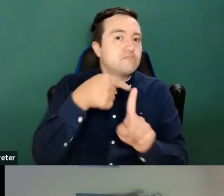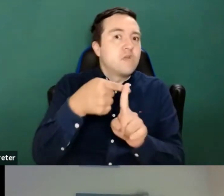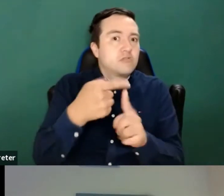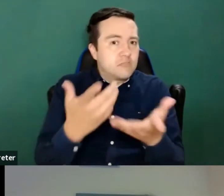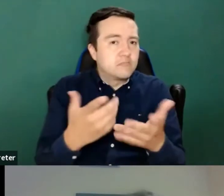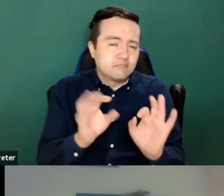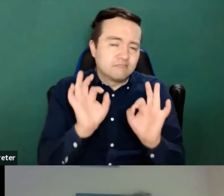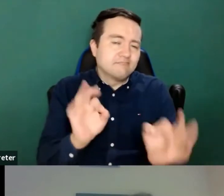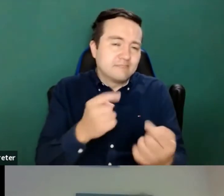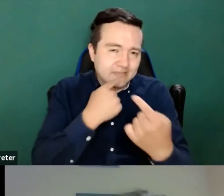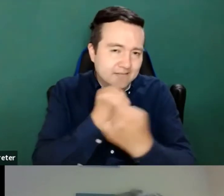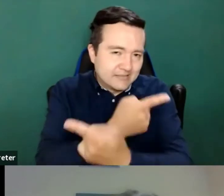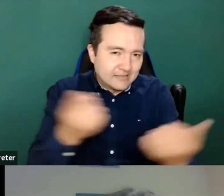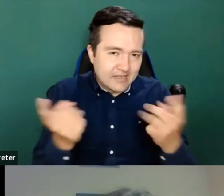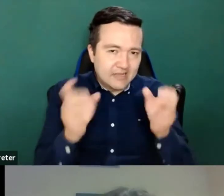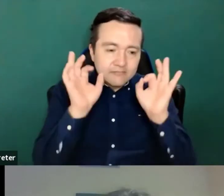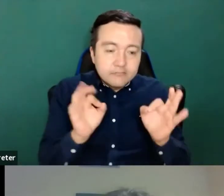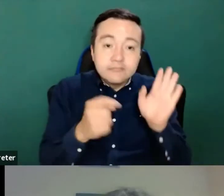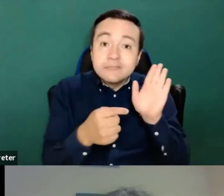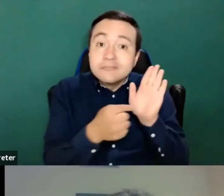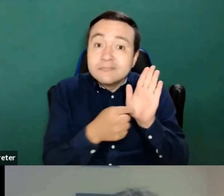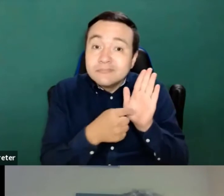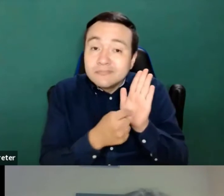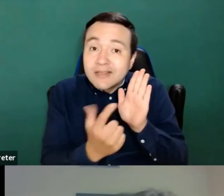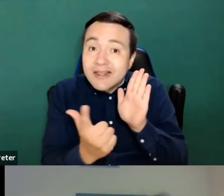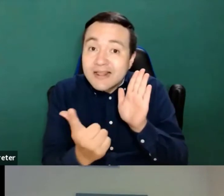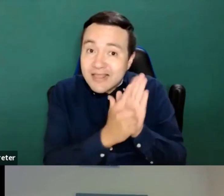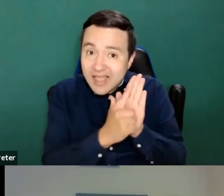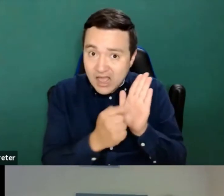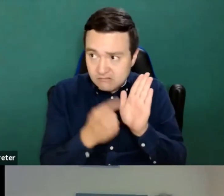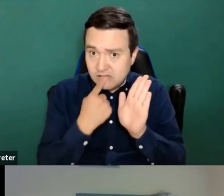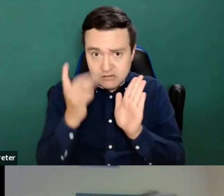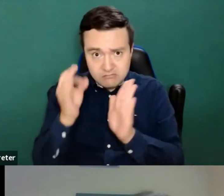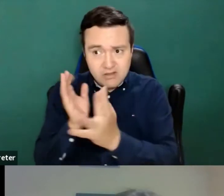And from the street legal point of view, the app was accessible three months before the